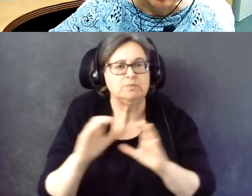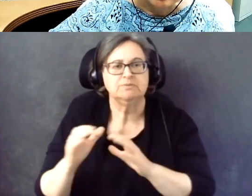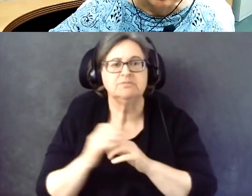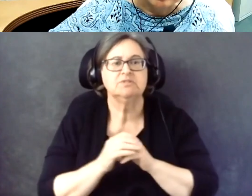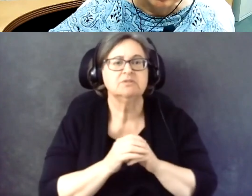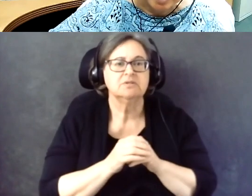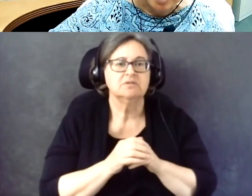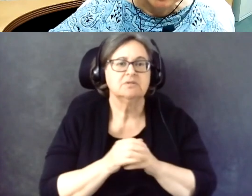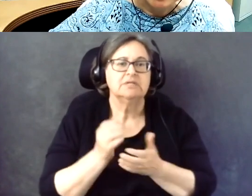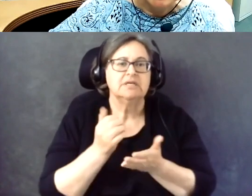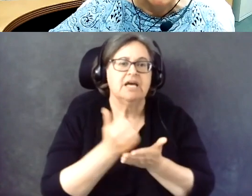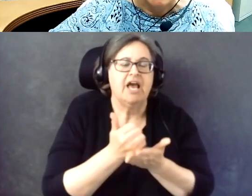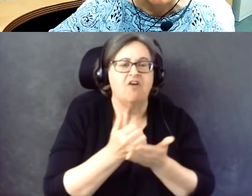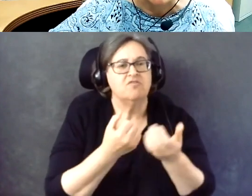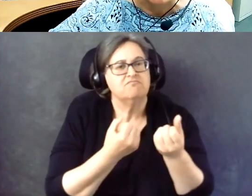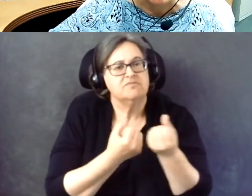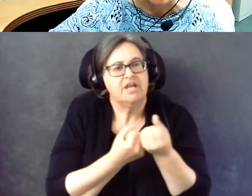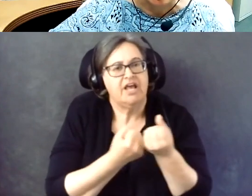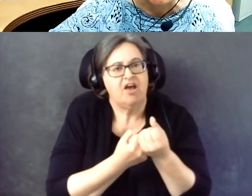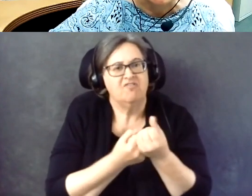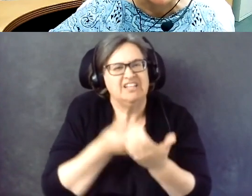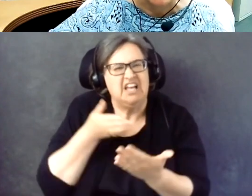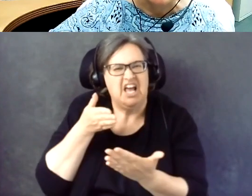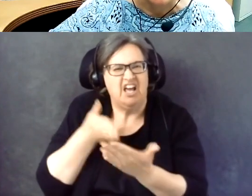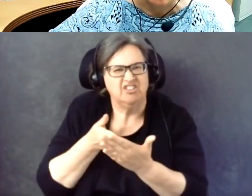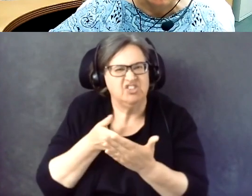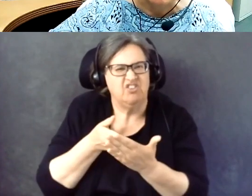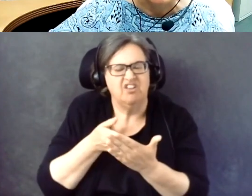these types of laws.